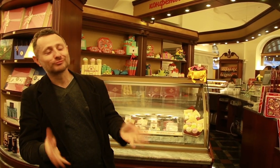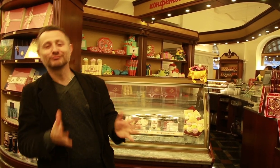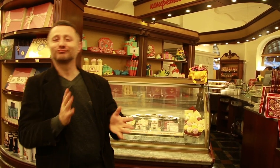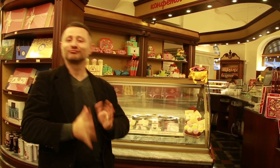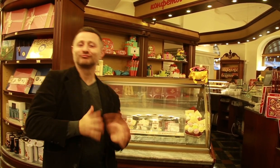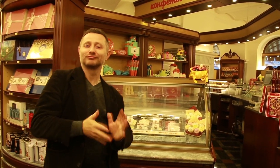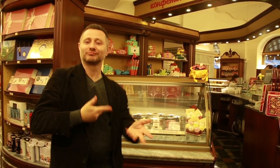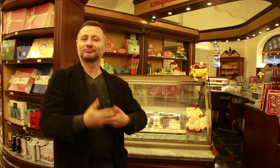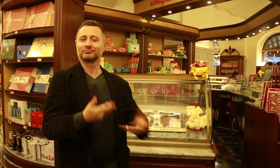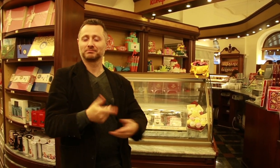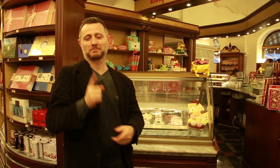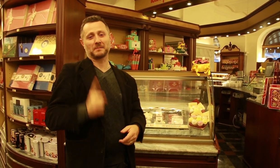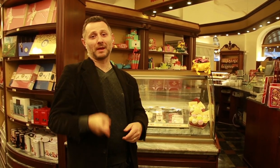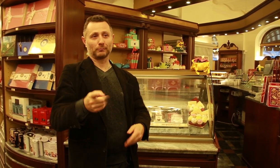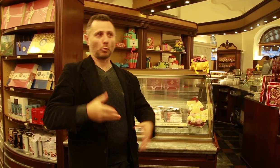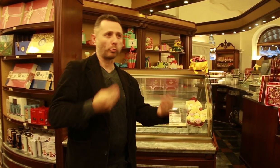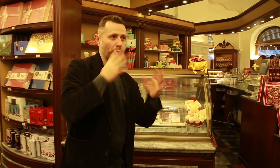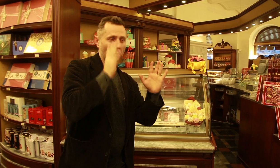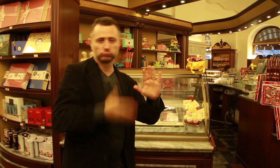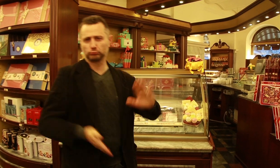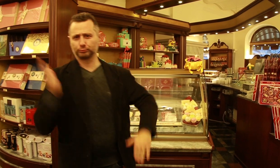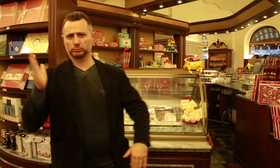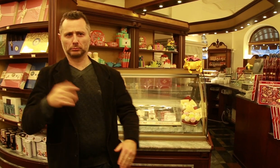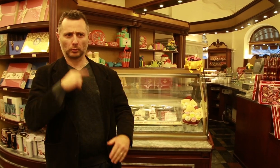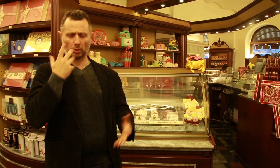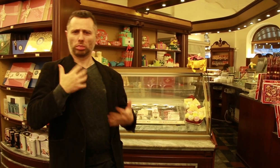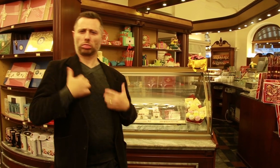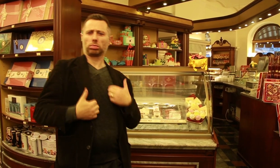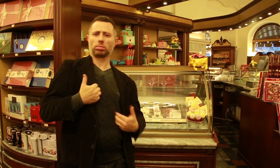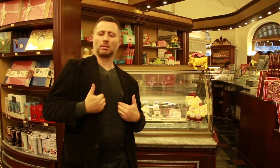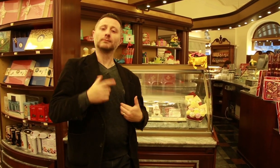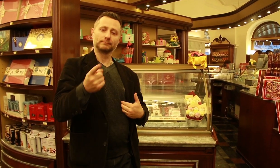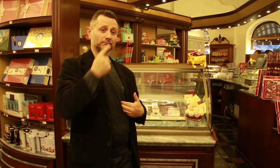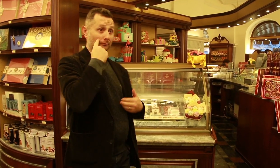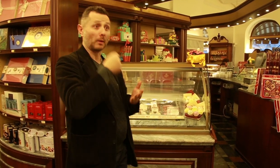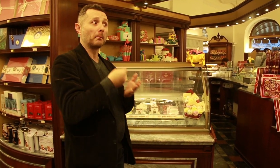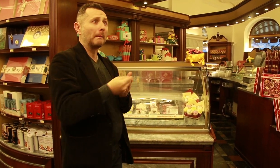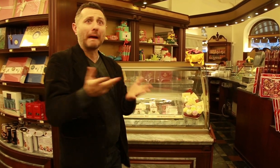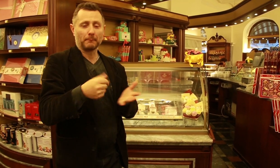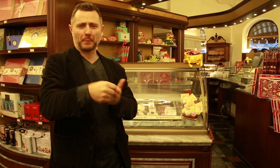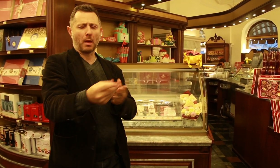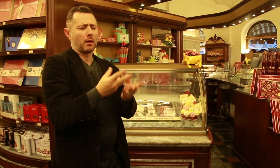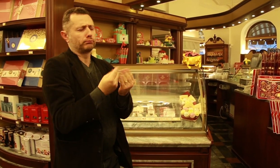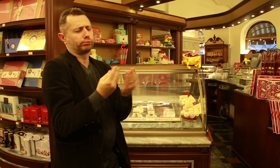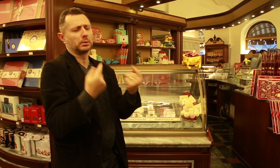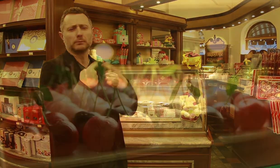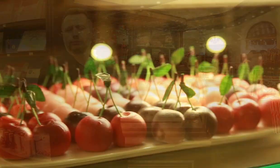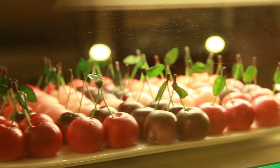give a gift without eating together, that is considered to be rude. There are many, many different kinds of Russian desserts, these are just some of the delicious treats they make.